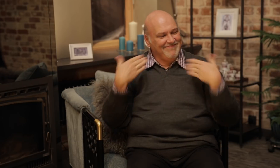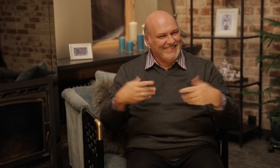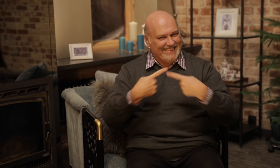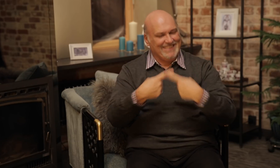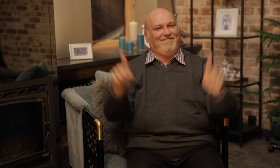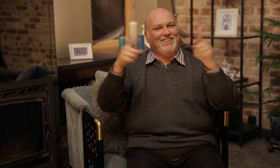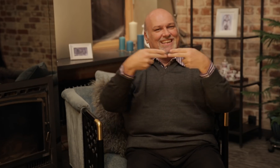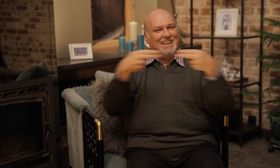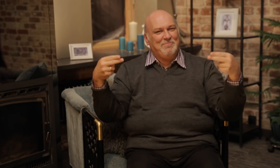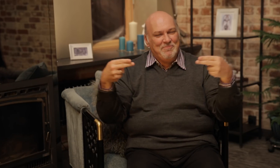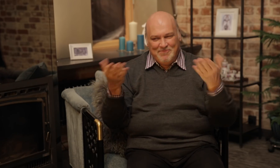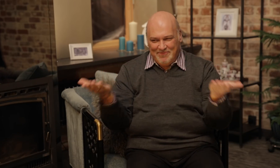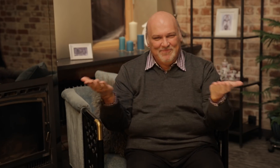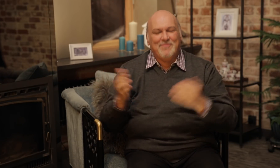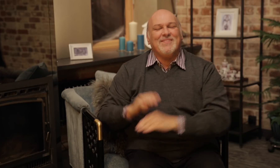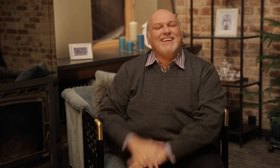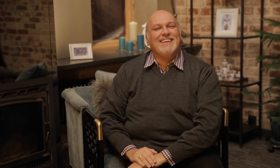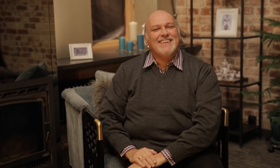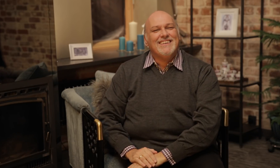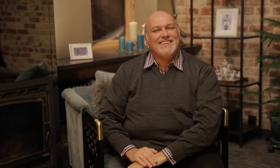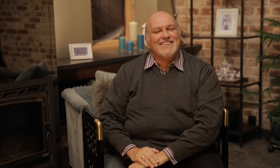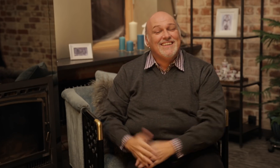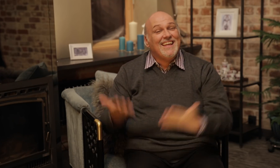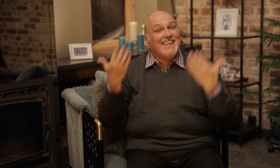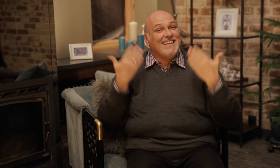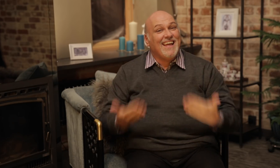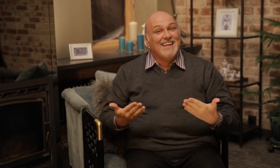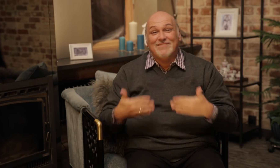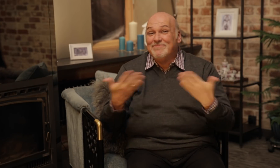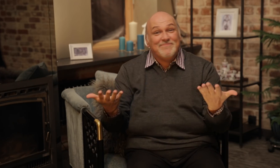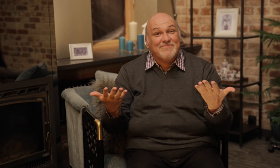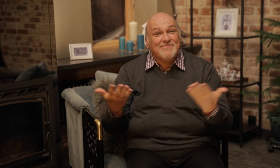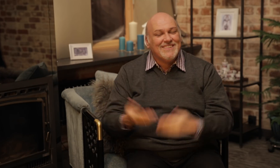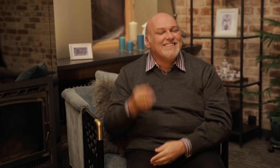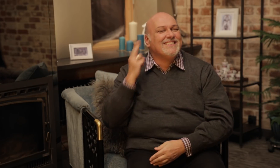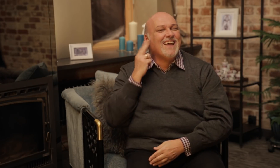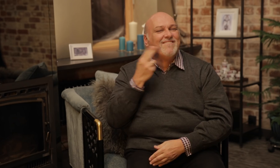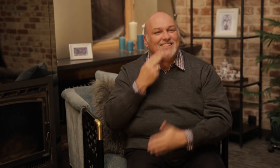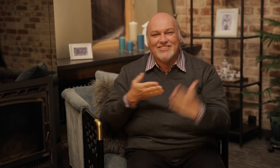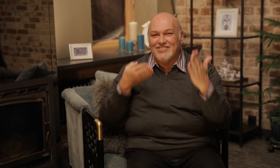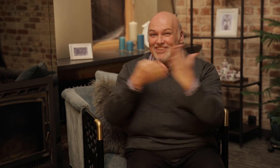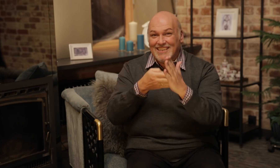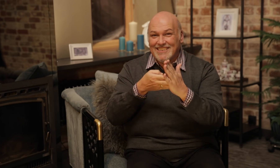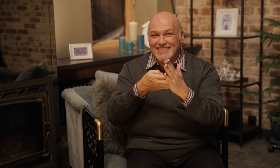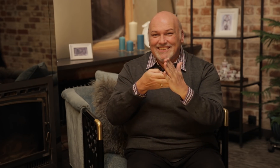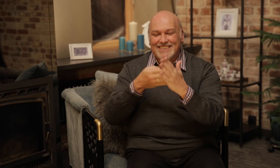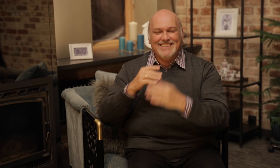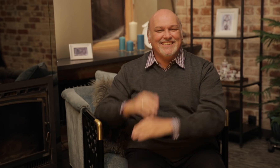It's very different! It’s Deaf Challenge time!